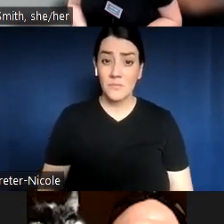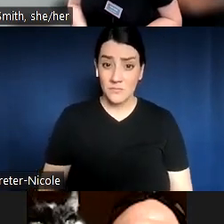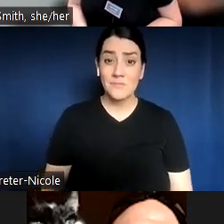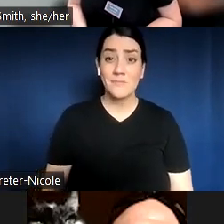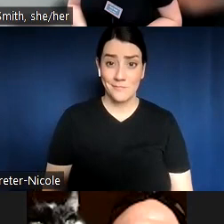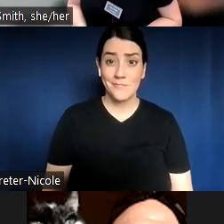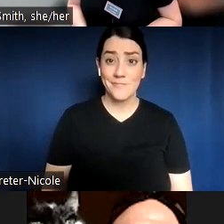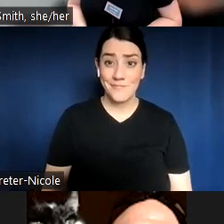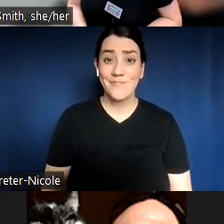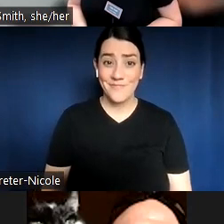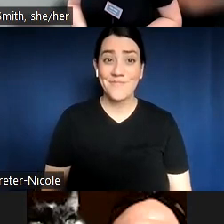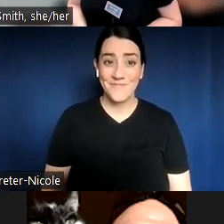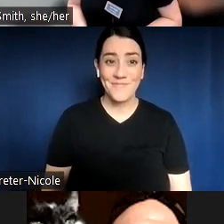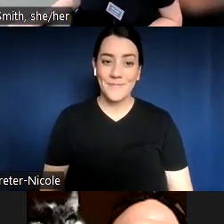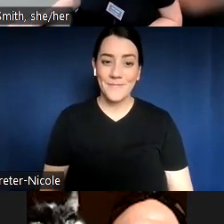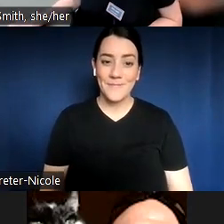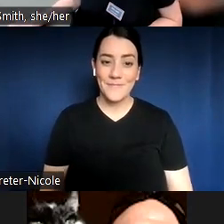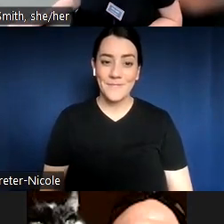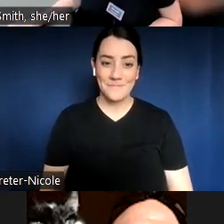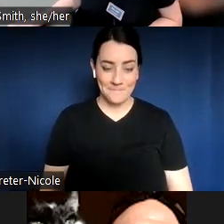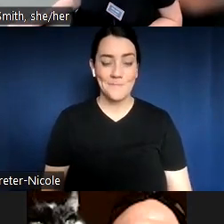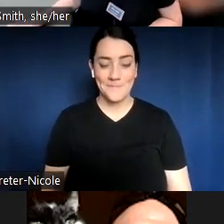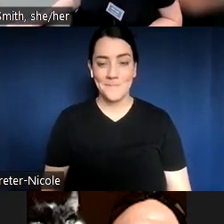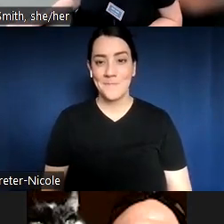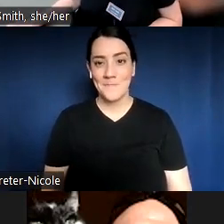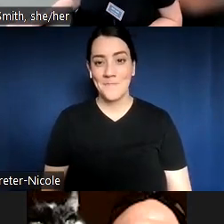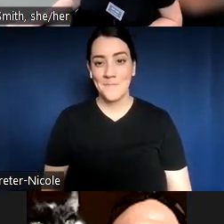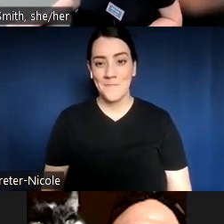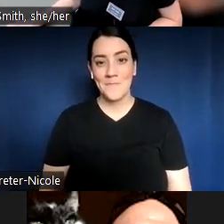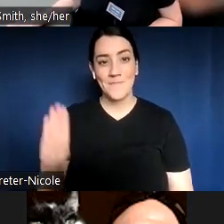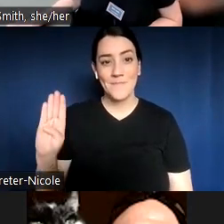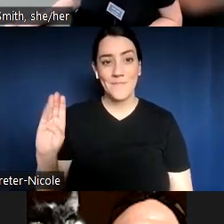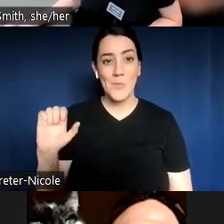a different view. This is Barb. Thank you both for sharing that.